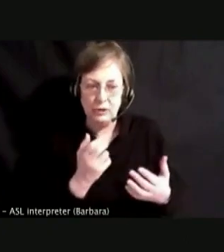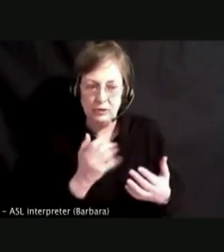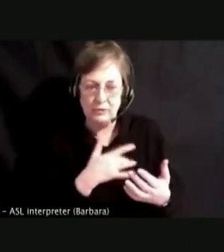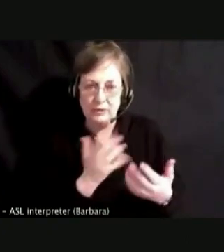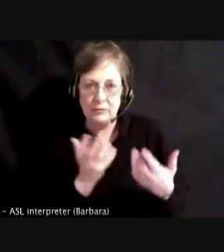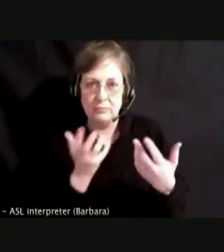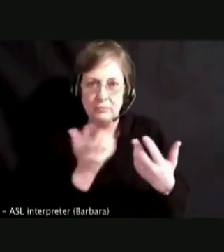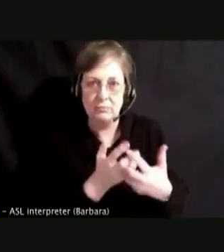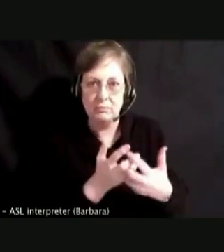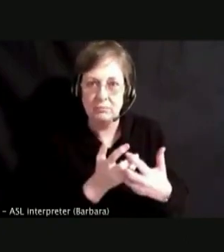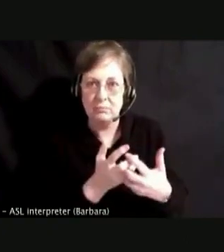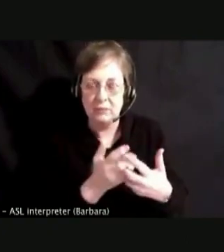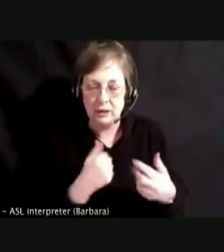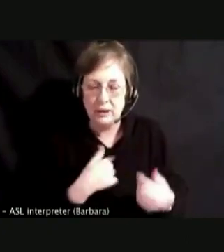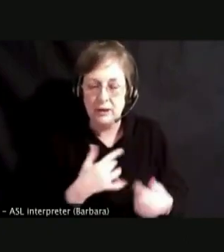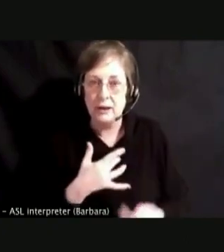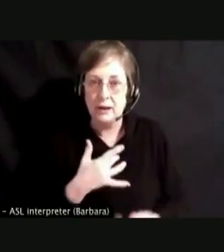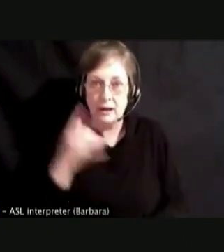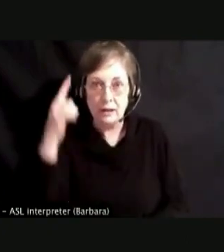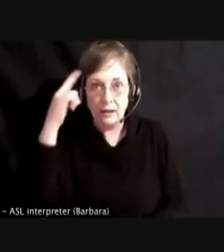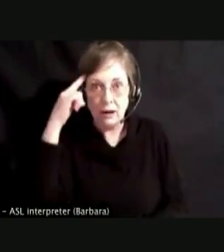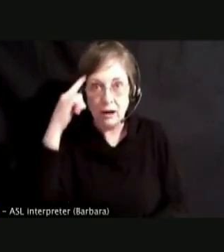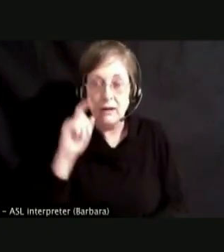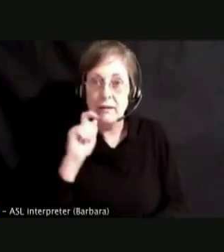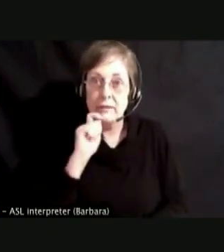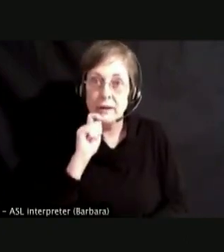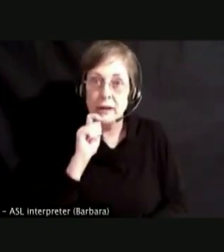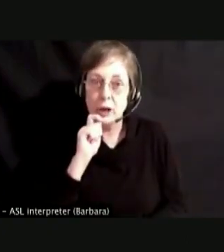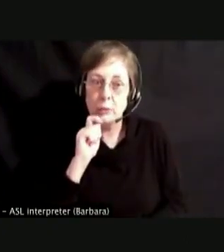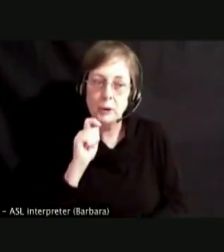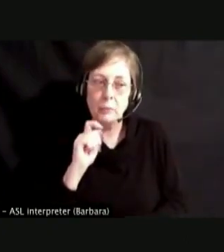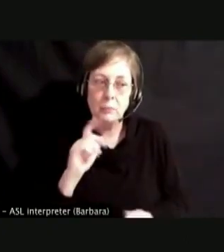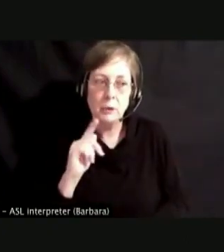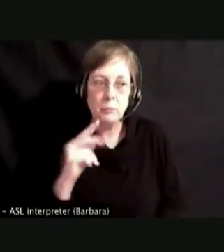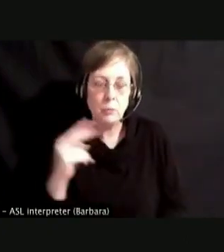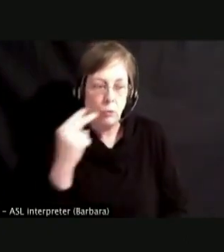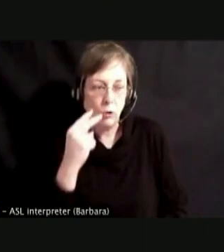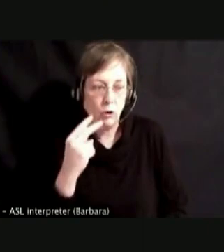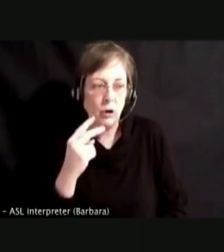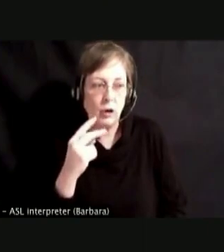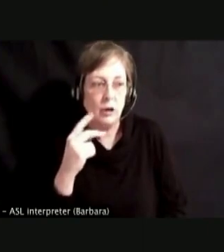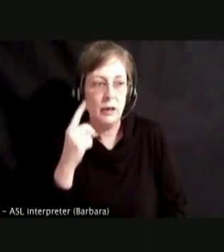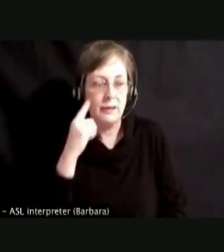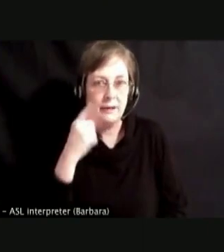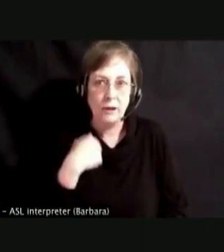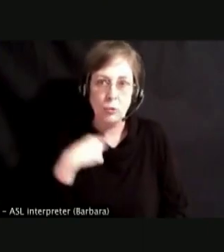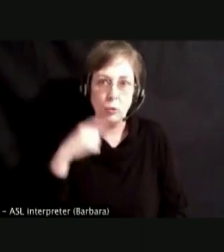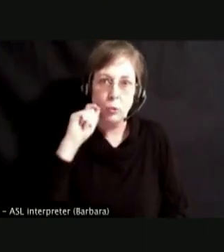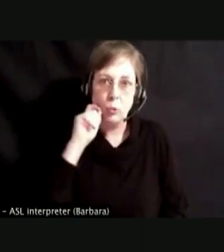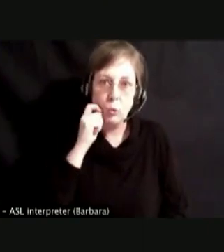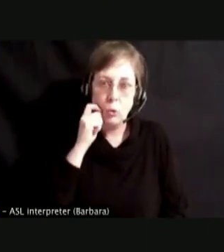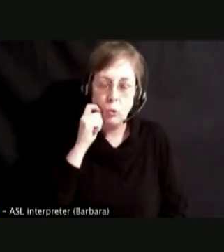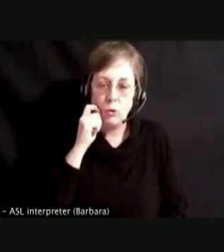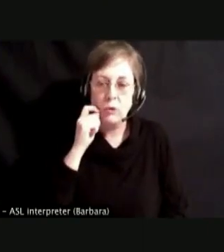AND THOUGHT THAT VAPING WOULD MAKE ME SEEM COOL BUT I THOUGHT IT WOULD GIVE ME MORE FRIENDS. AND SO I TRIED IT.